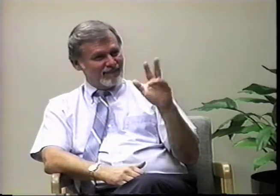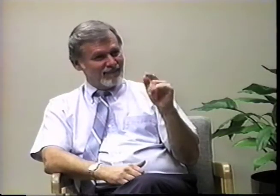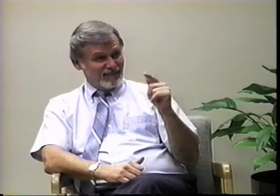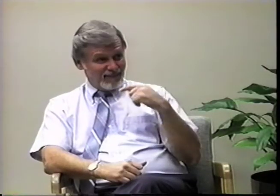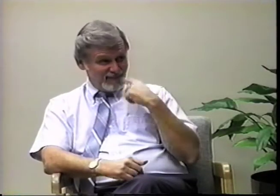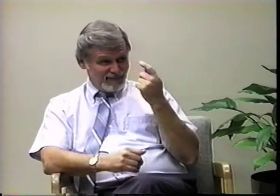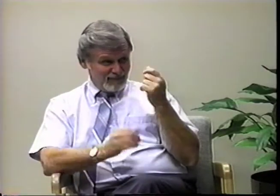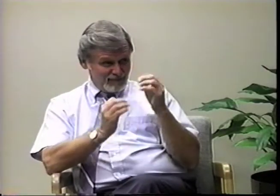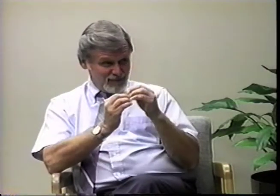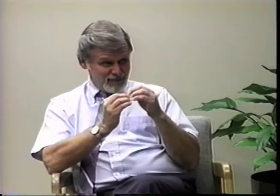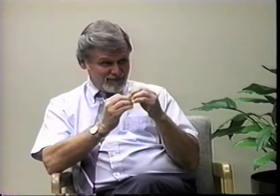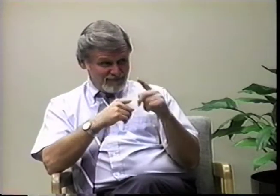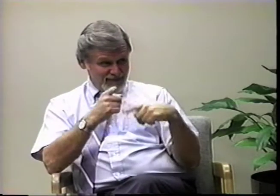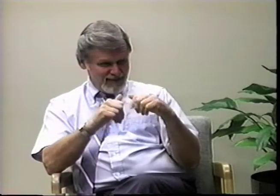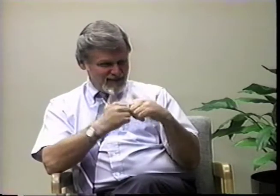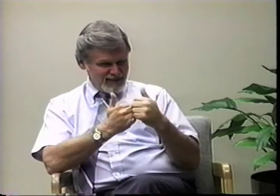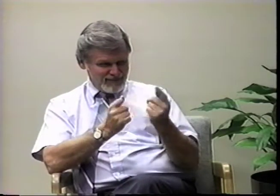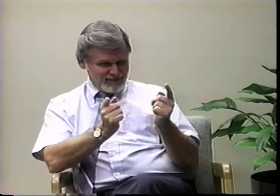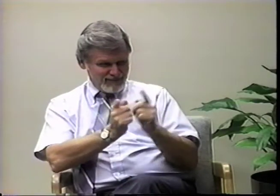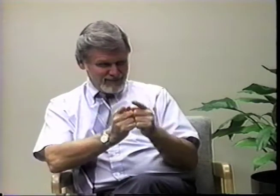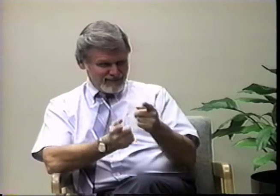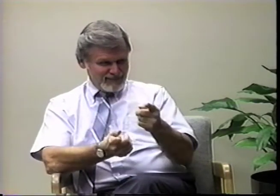David, is her story accurate?